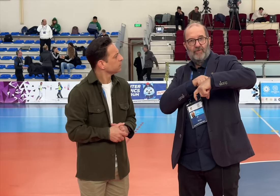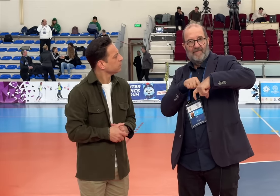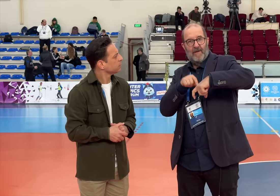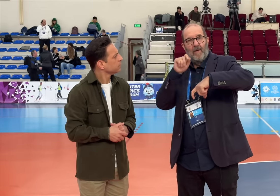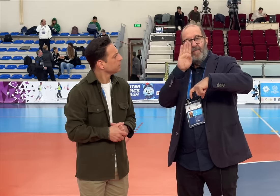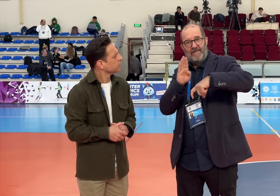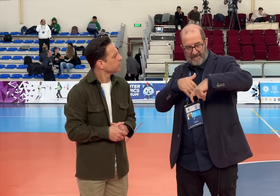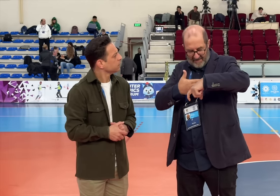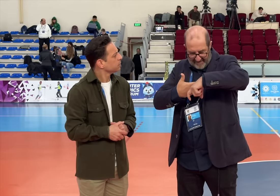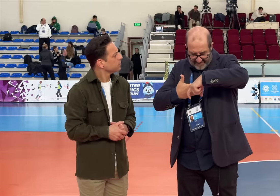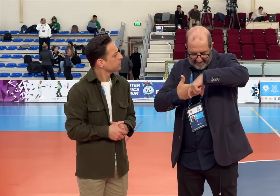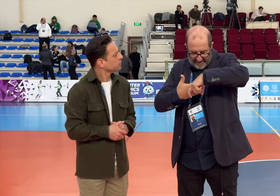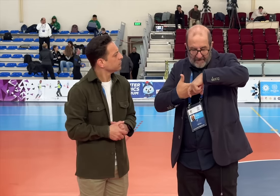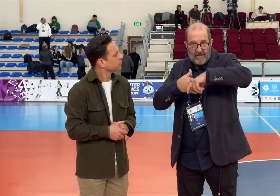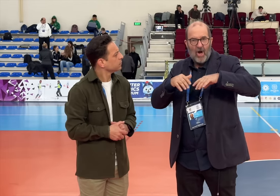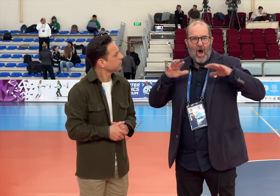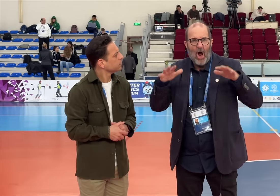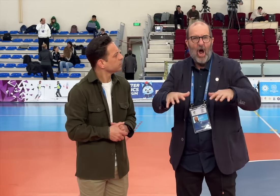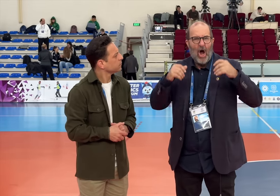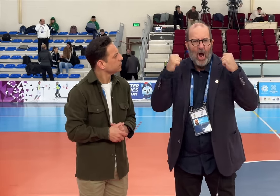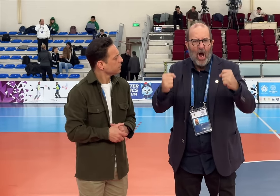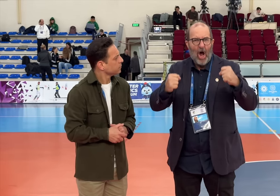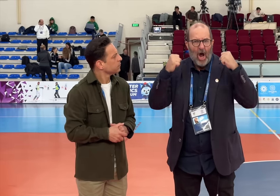spectator barrier. They cheered and shouted.